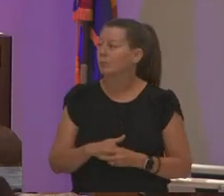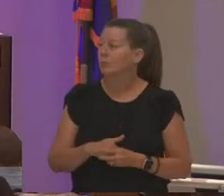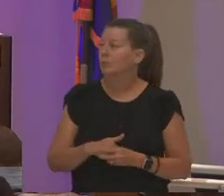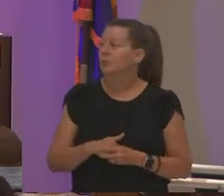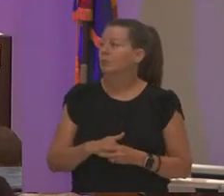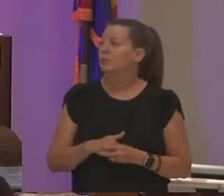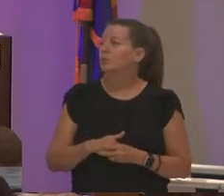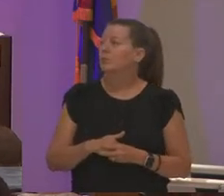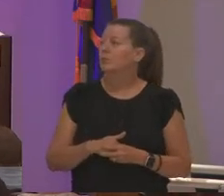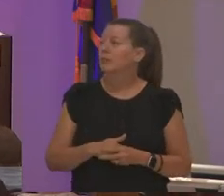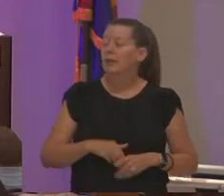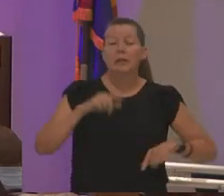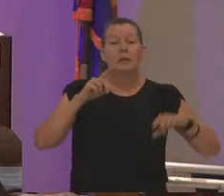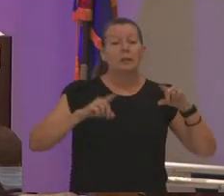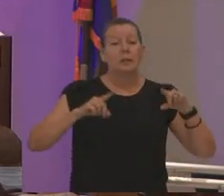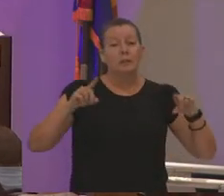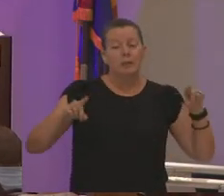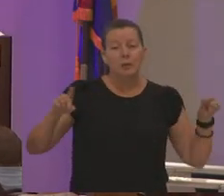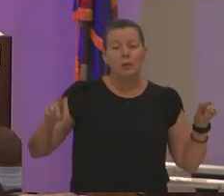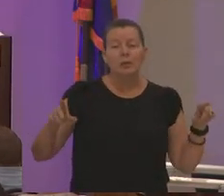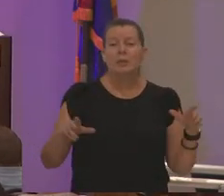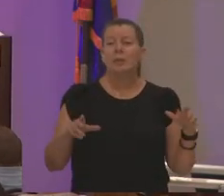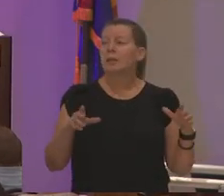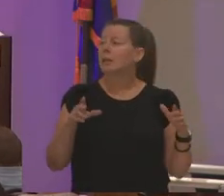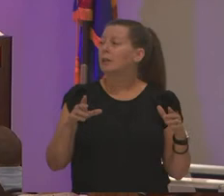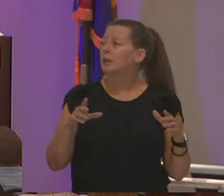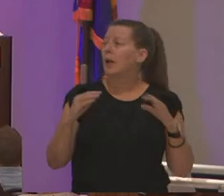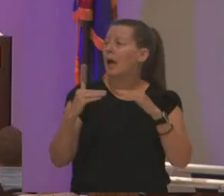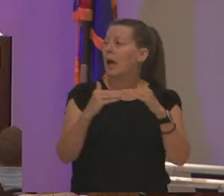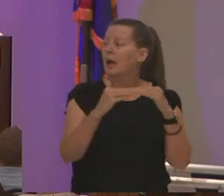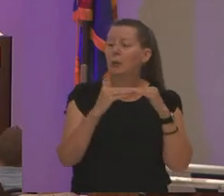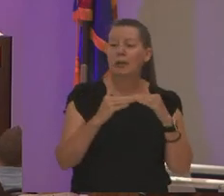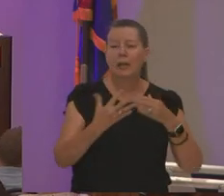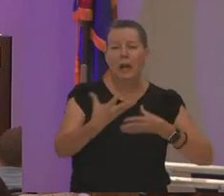you know diversity equity and inclusion it can again that can not be an afterthought it cannot